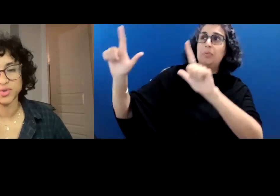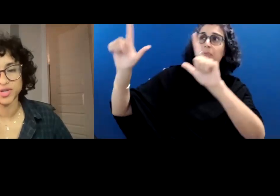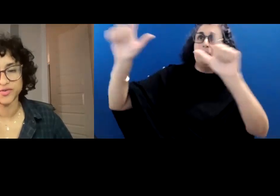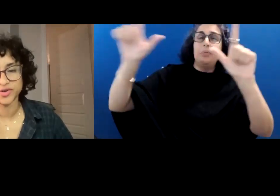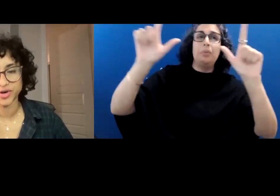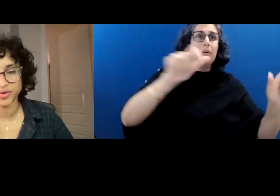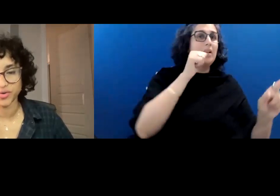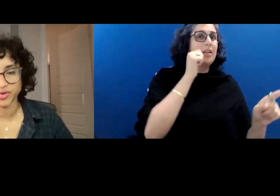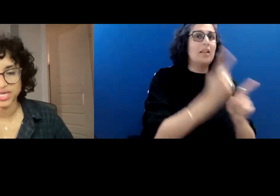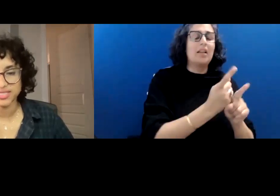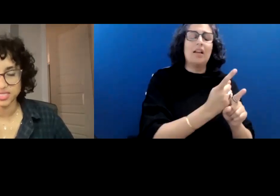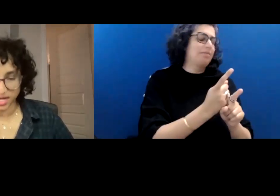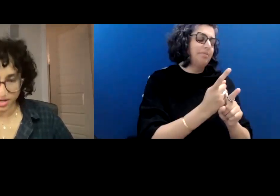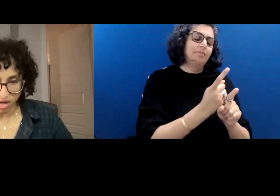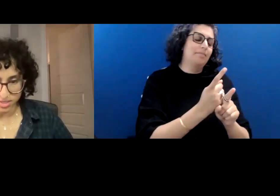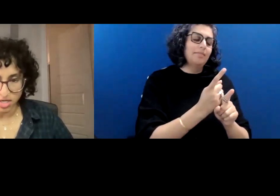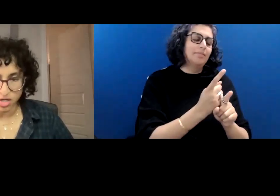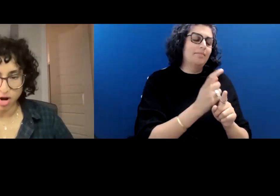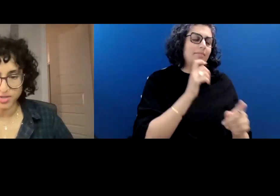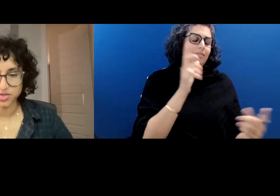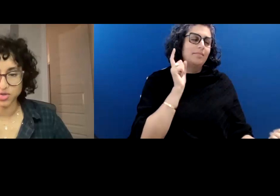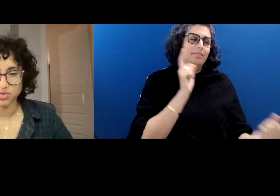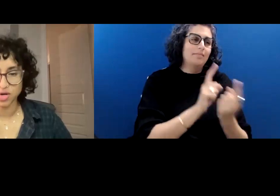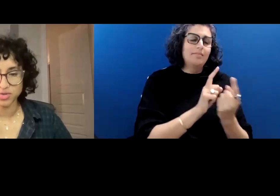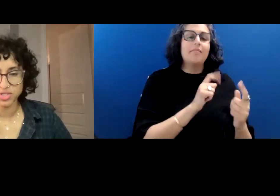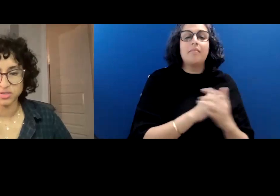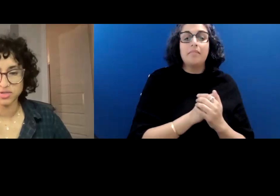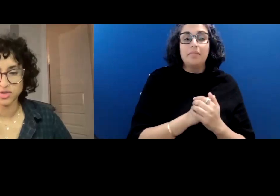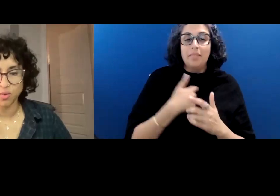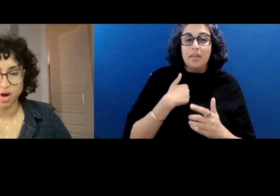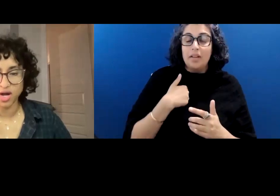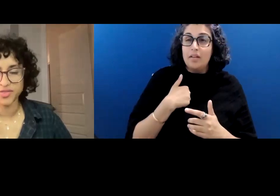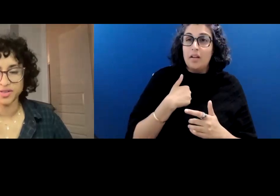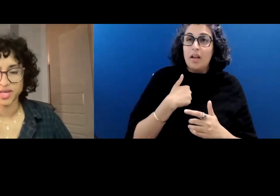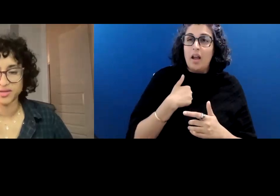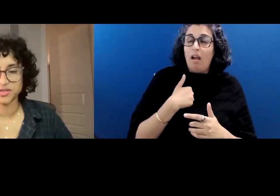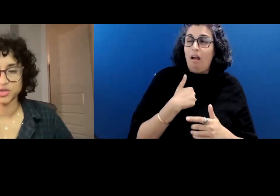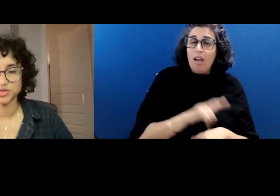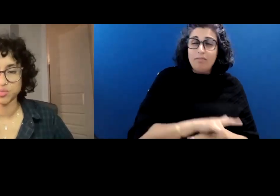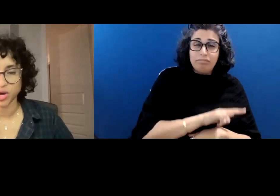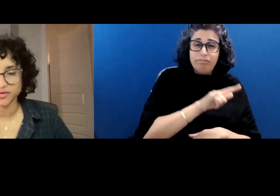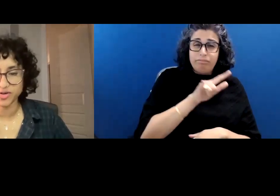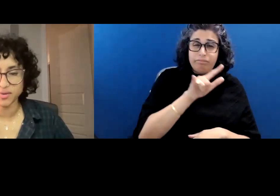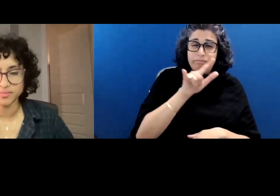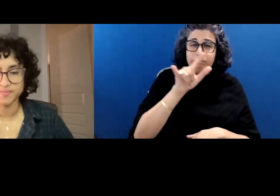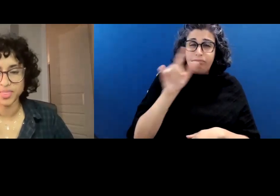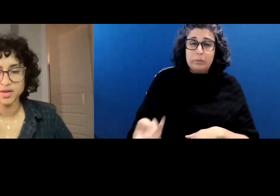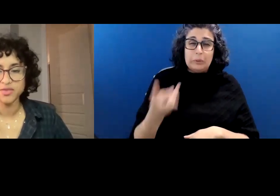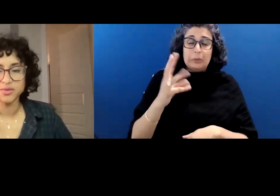will never know. Did I not cross 2 oceans to walk the land you sprang from?